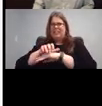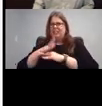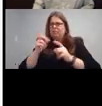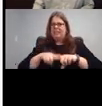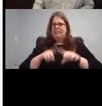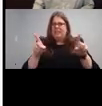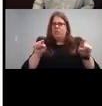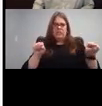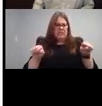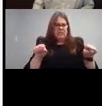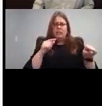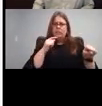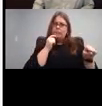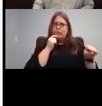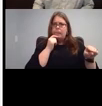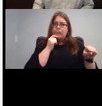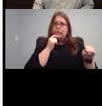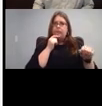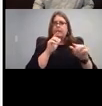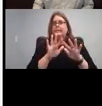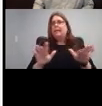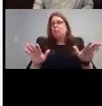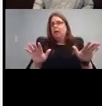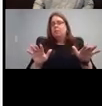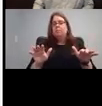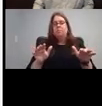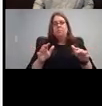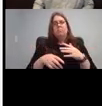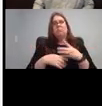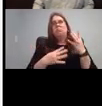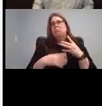etc. There's, there's so much in here that you have where